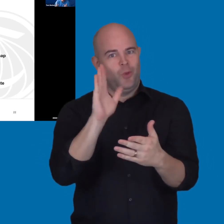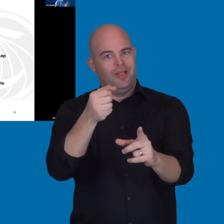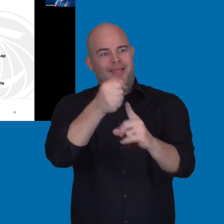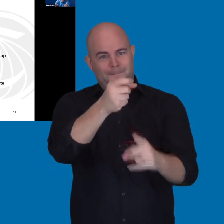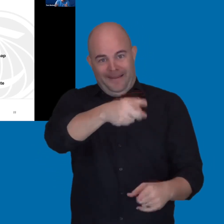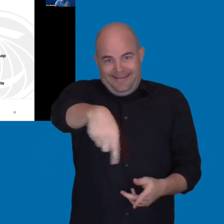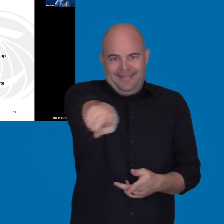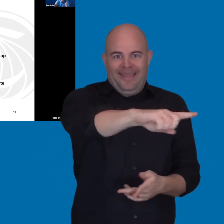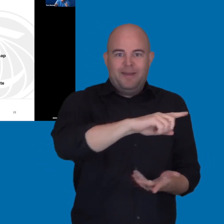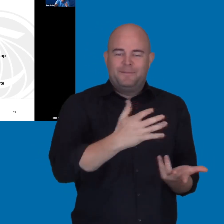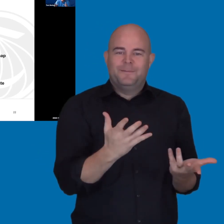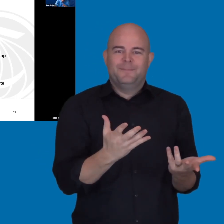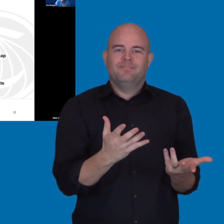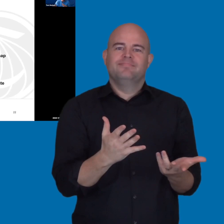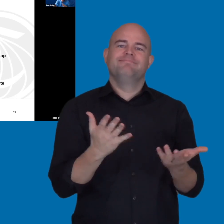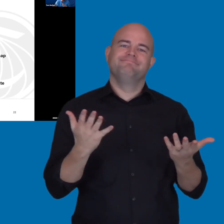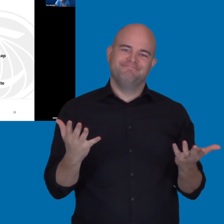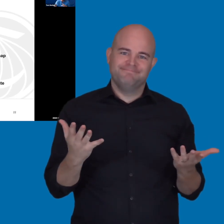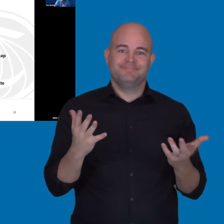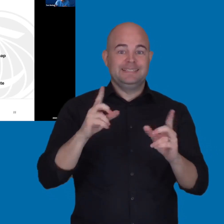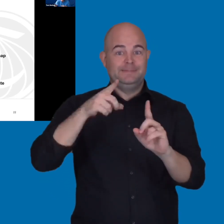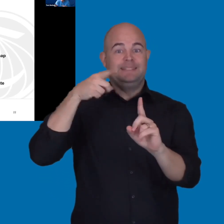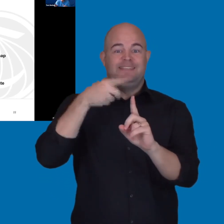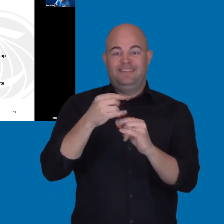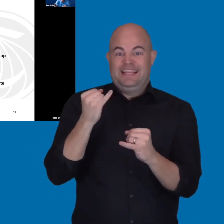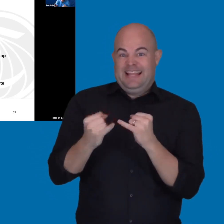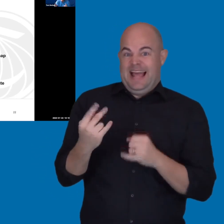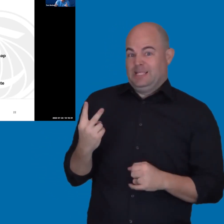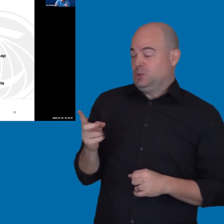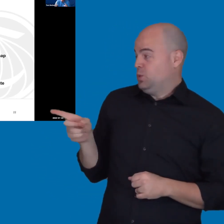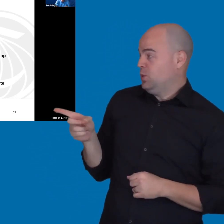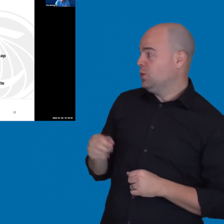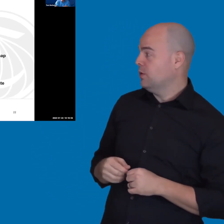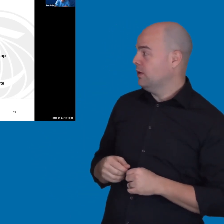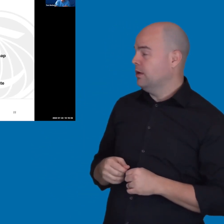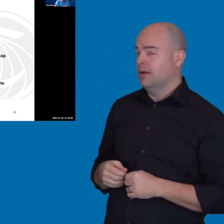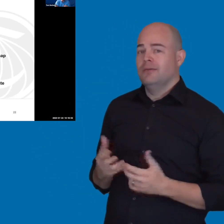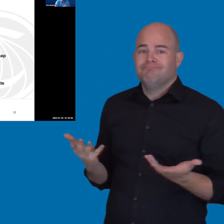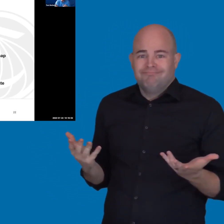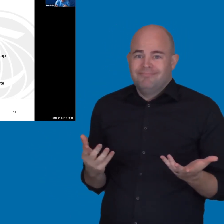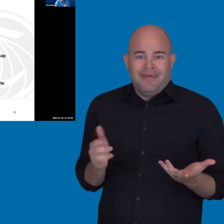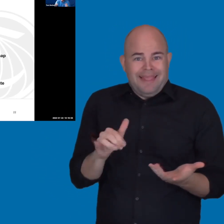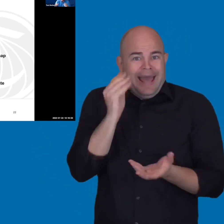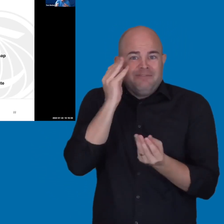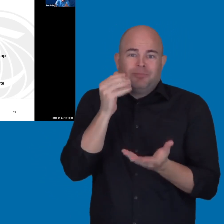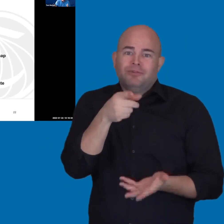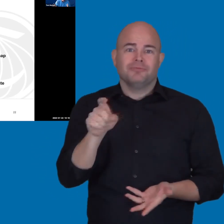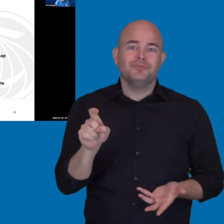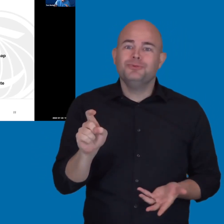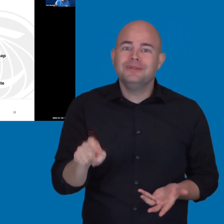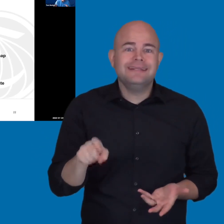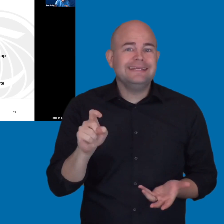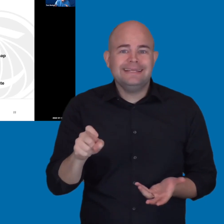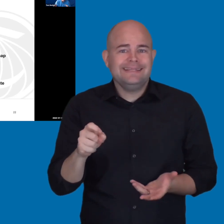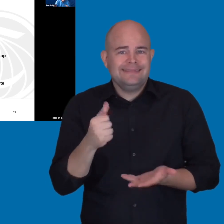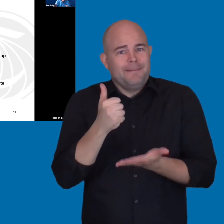And specifically, these last two points is, you need that information to create an accessibility roadmap,